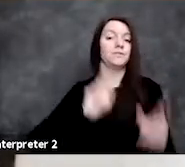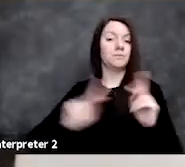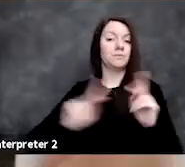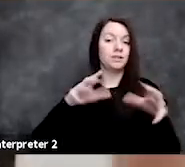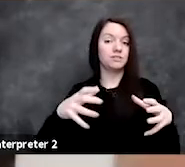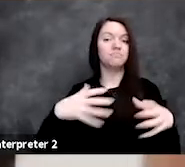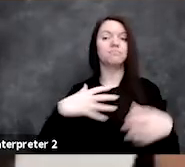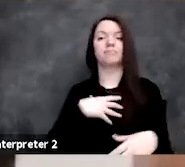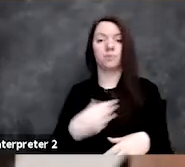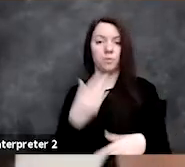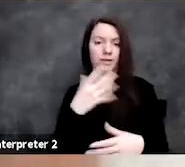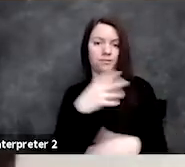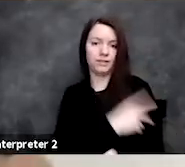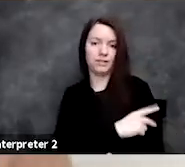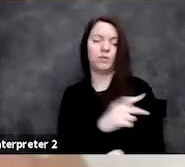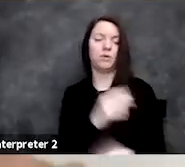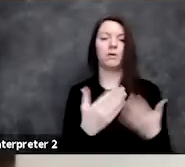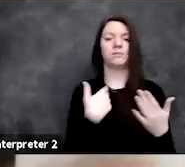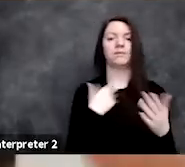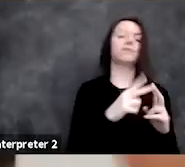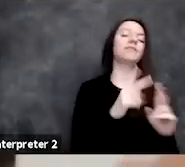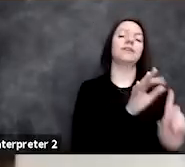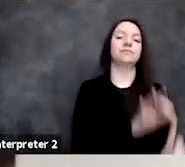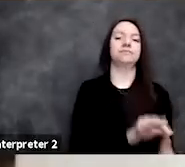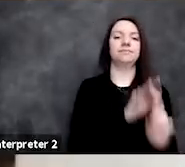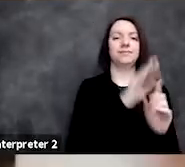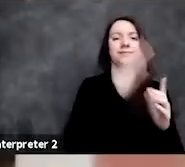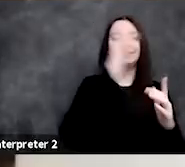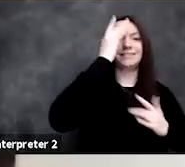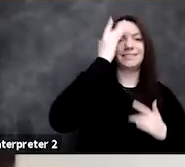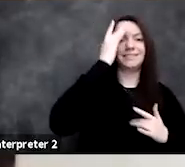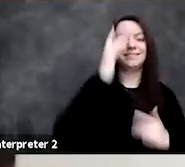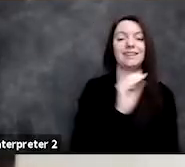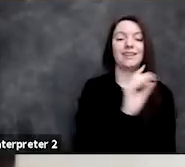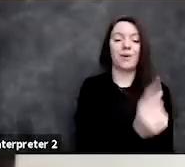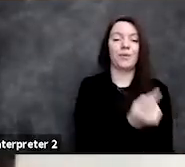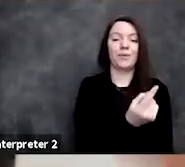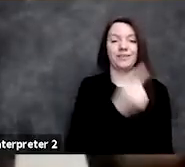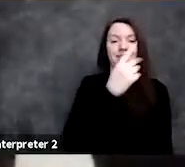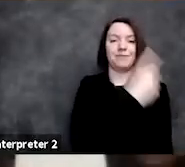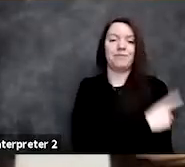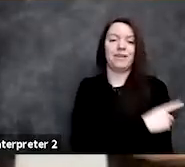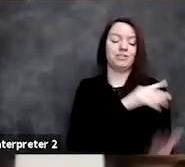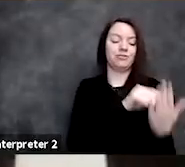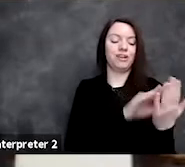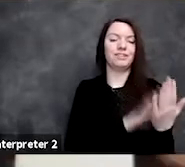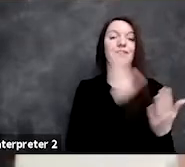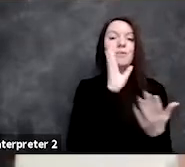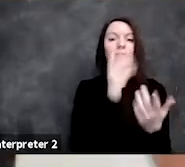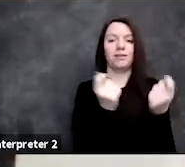or perhaps you have a rare disease, and so the only patient records that are getting clipped and noised